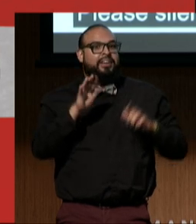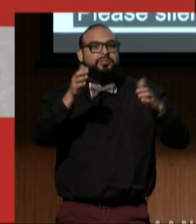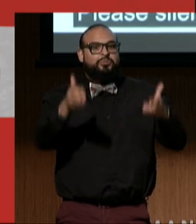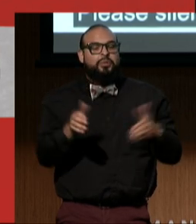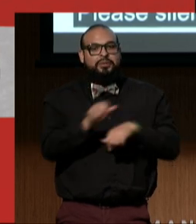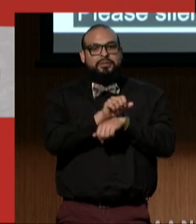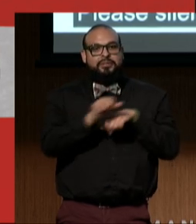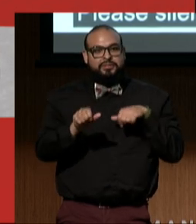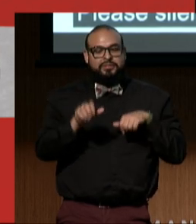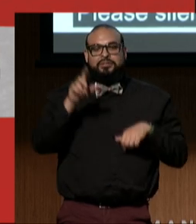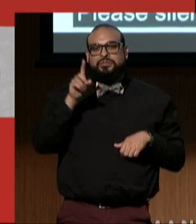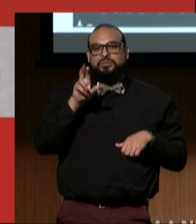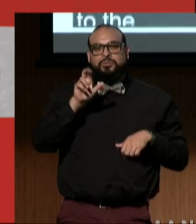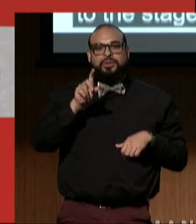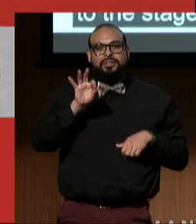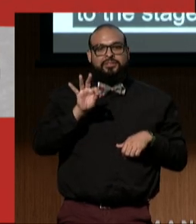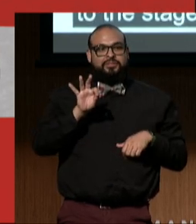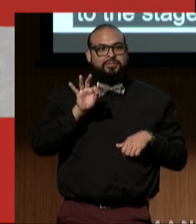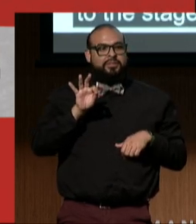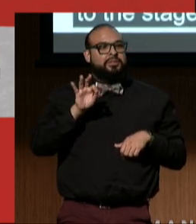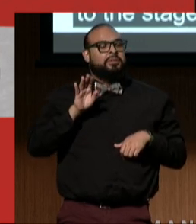DREDF board member, Rain Marshall.